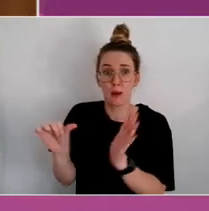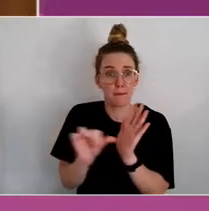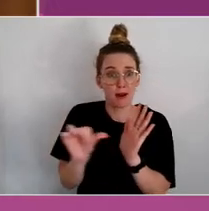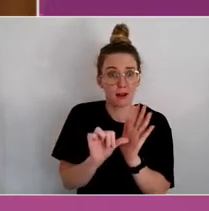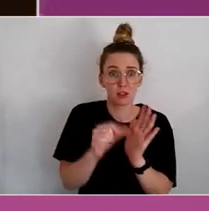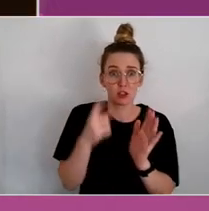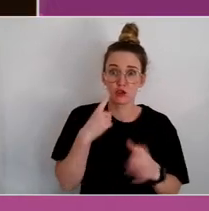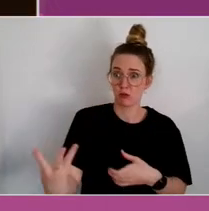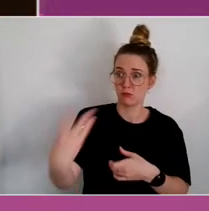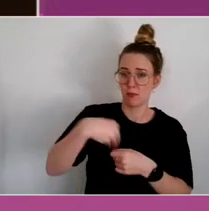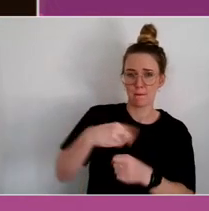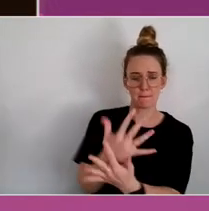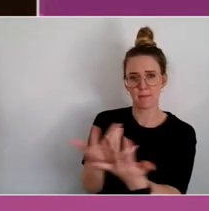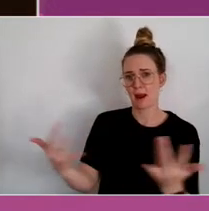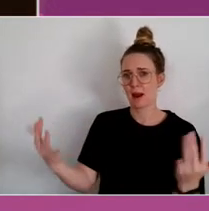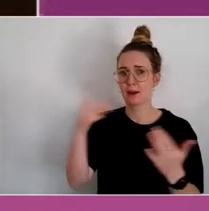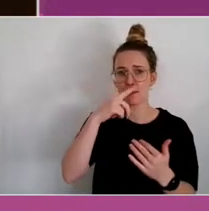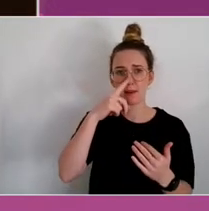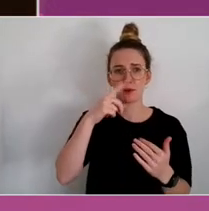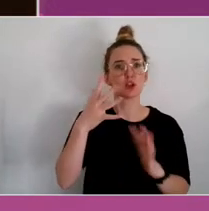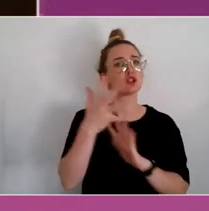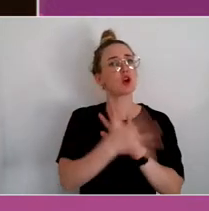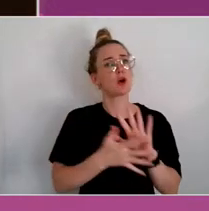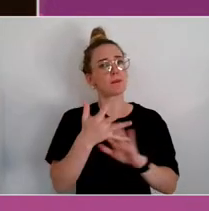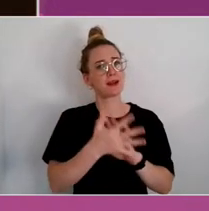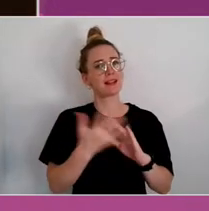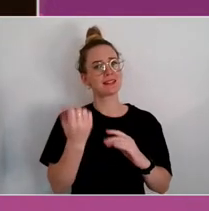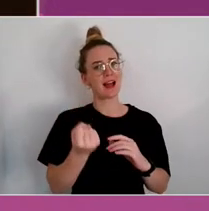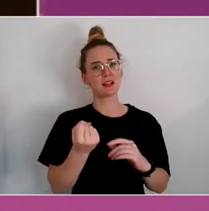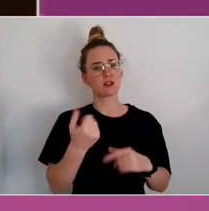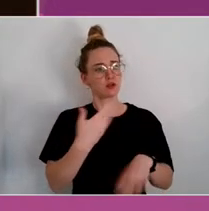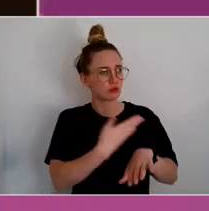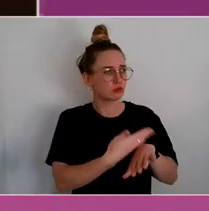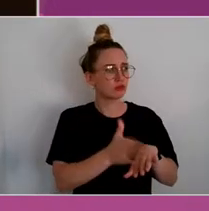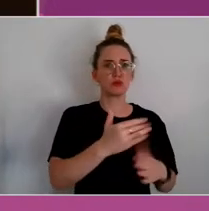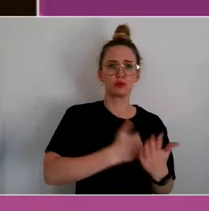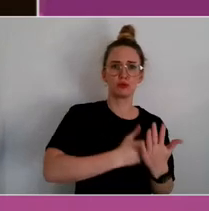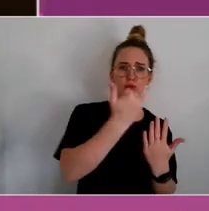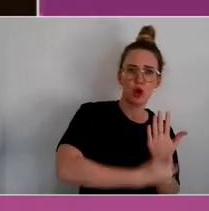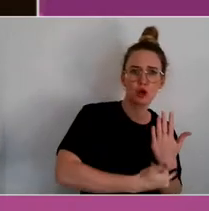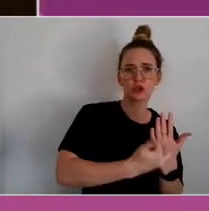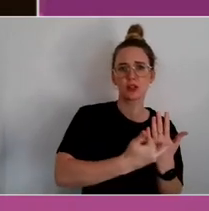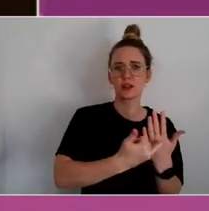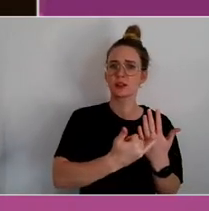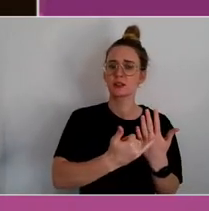possible and therefore to have as many new projects as possible, but we also realised